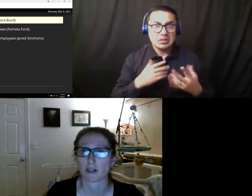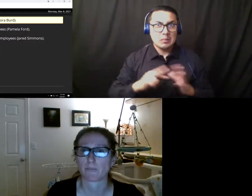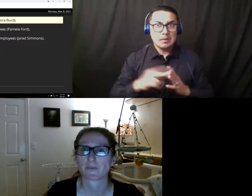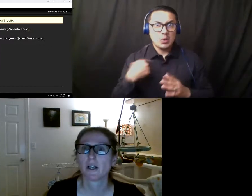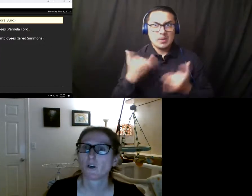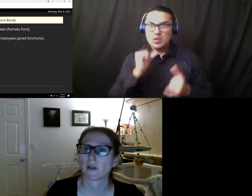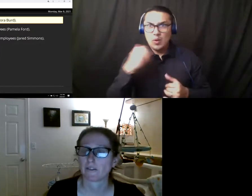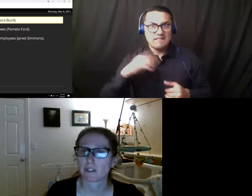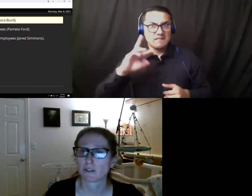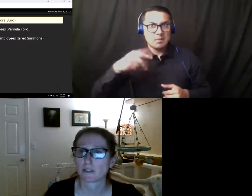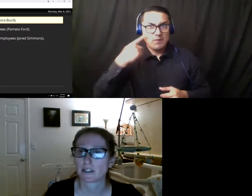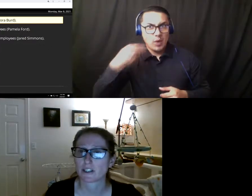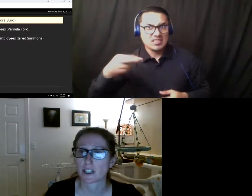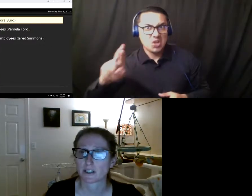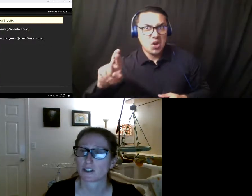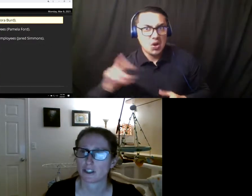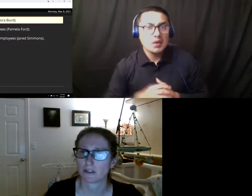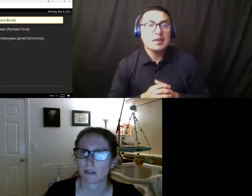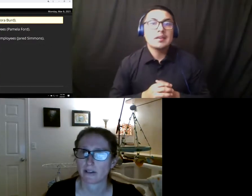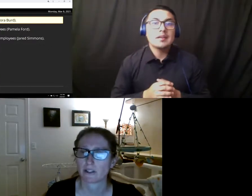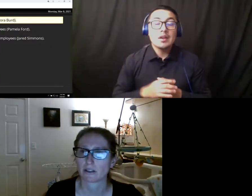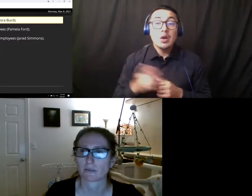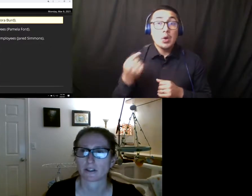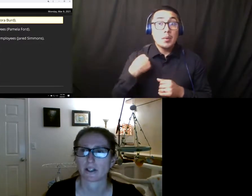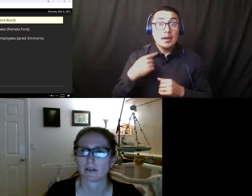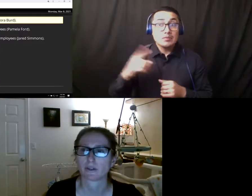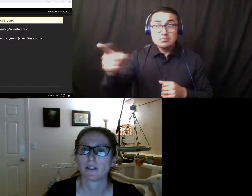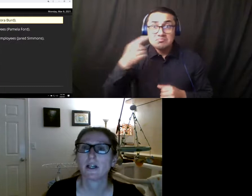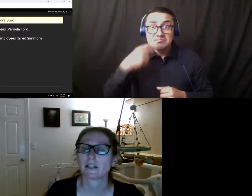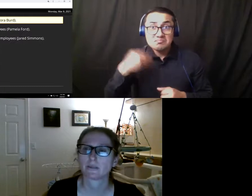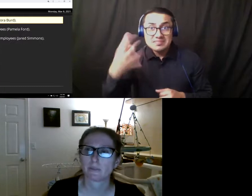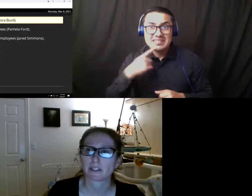We have been told that these checks should arrive in either March or April. It would be